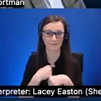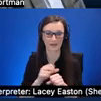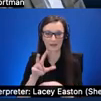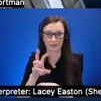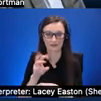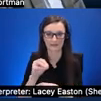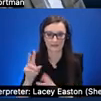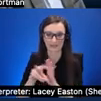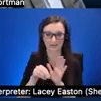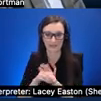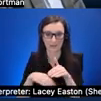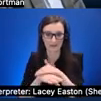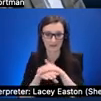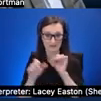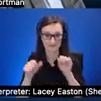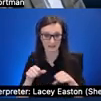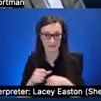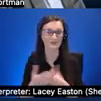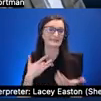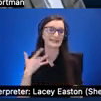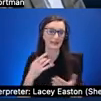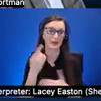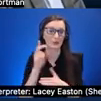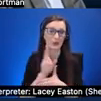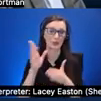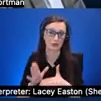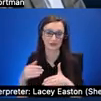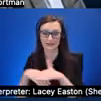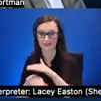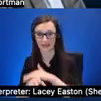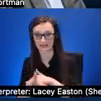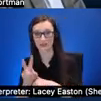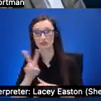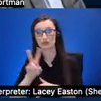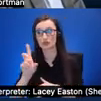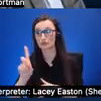you know typically blind users access 2d videos using audio descriptions that are authored by